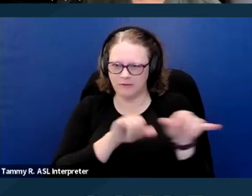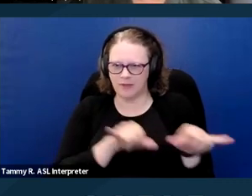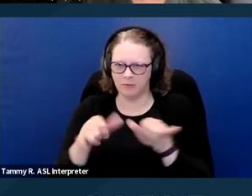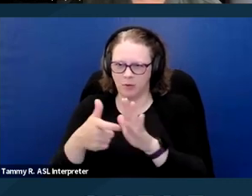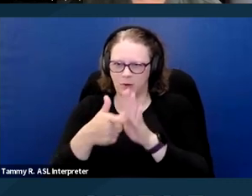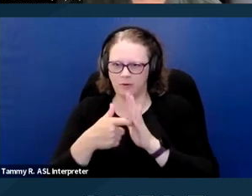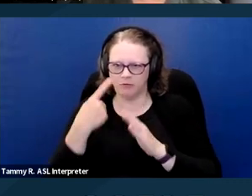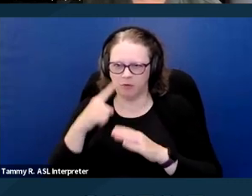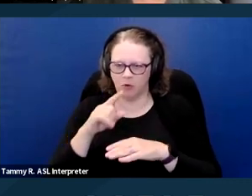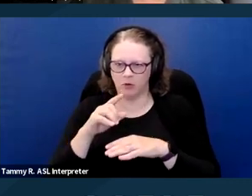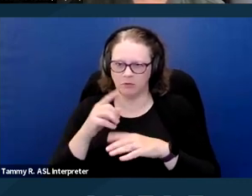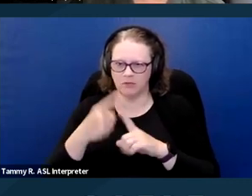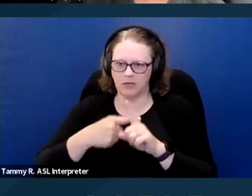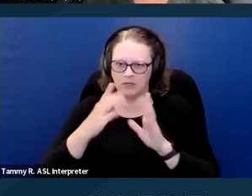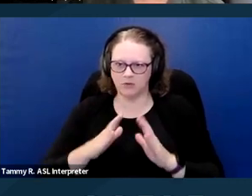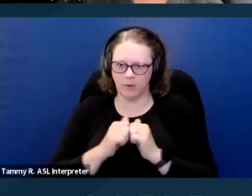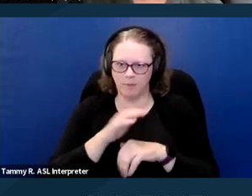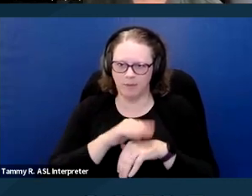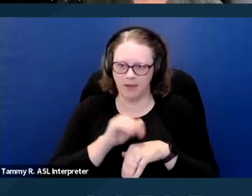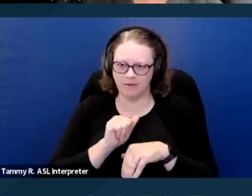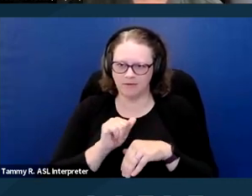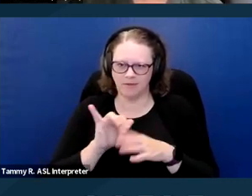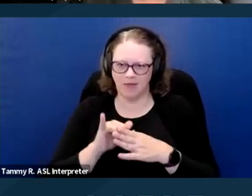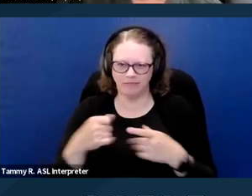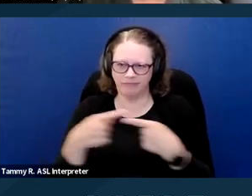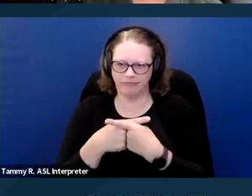because their need for an animal is disability related.